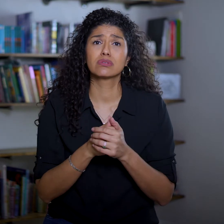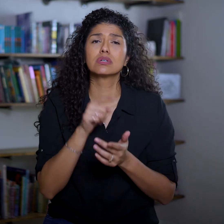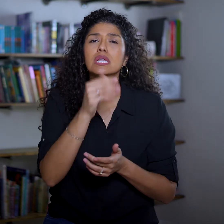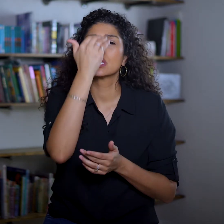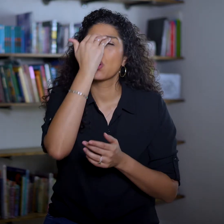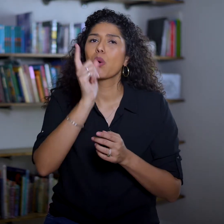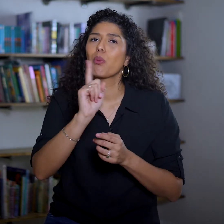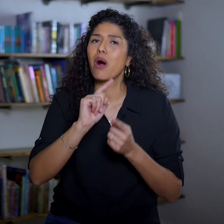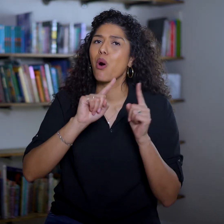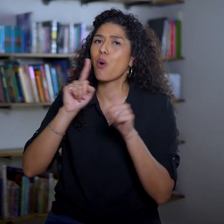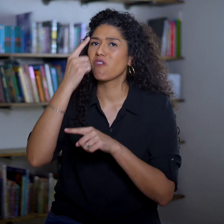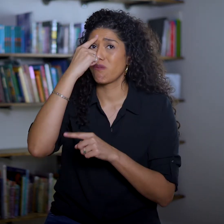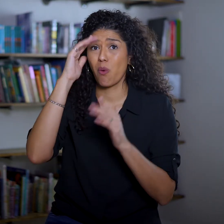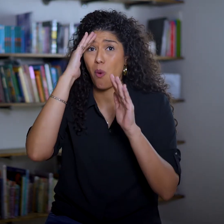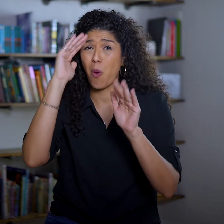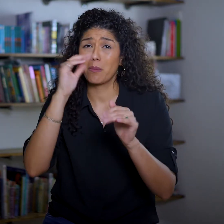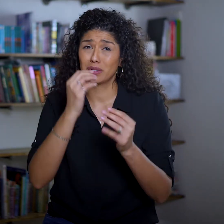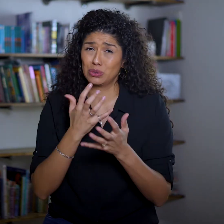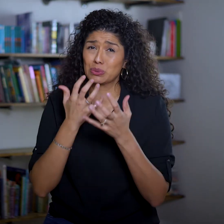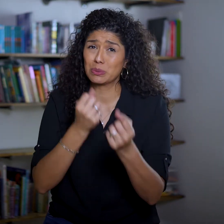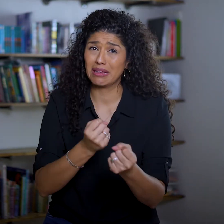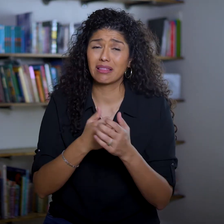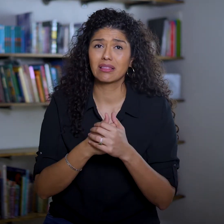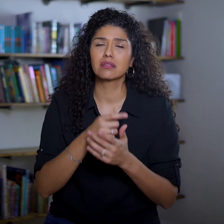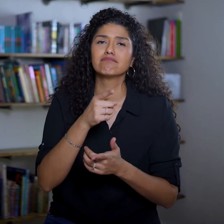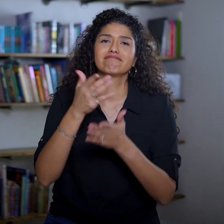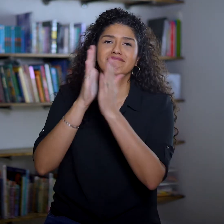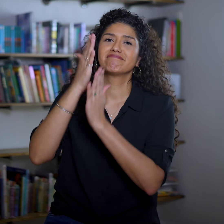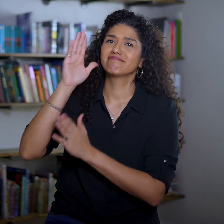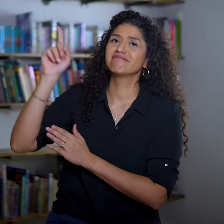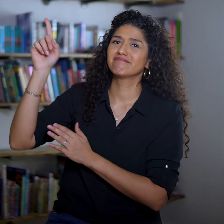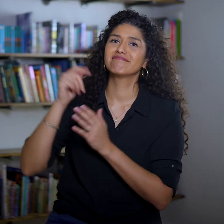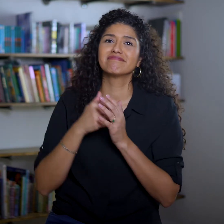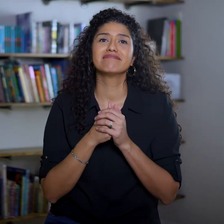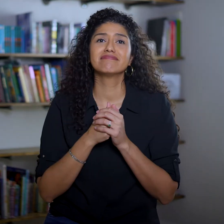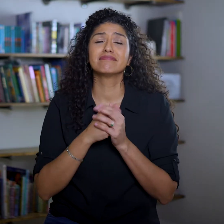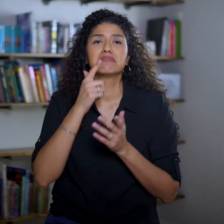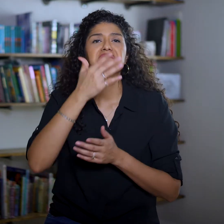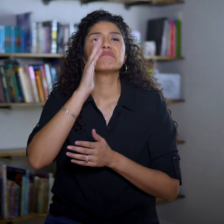he knows where to turn for hope and strength: He inquires of God.